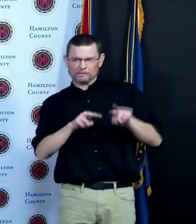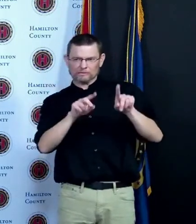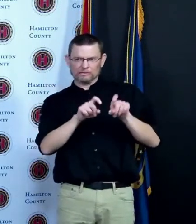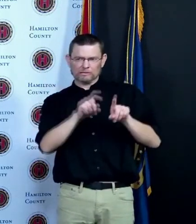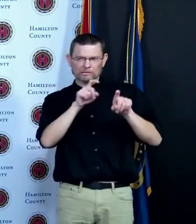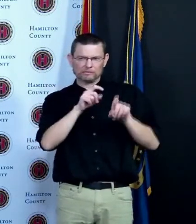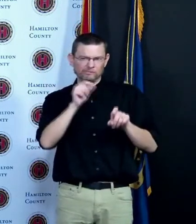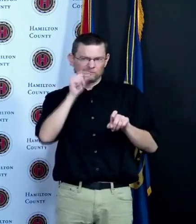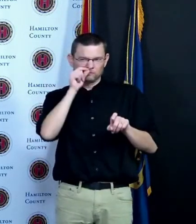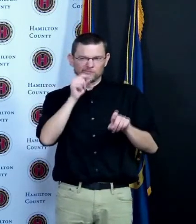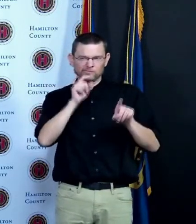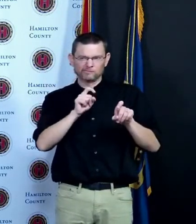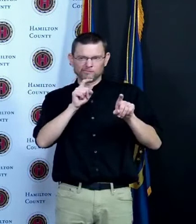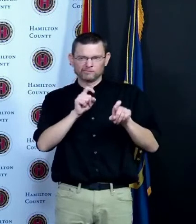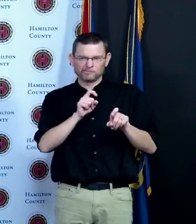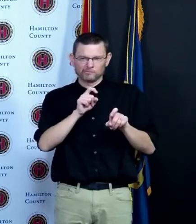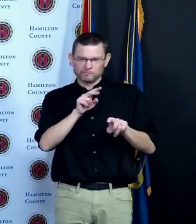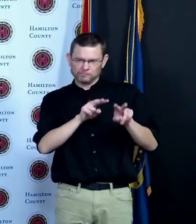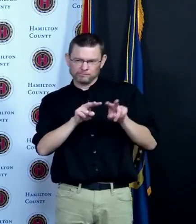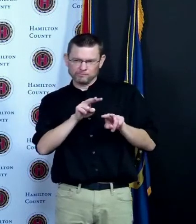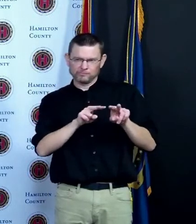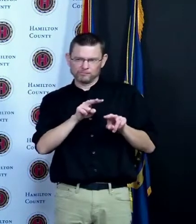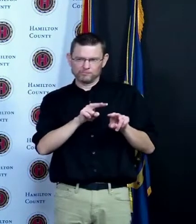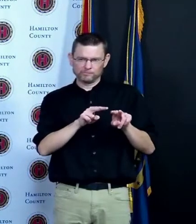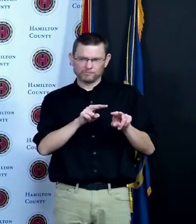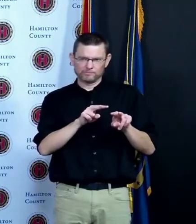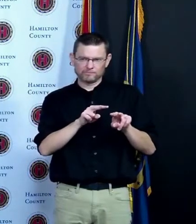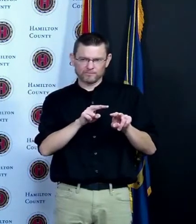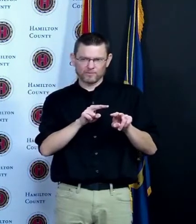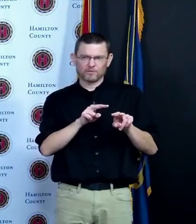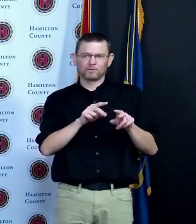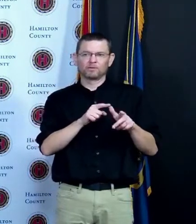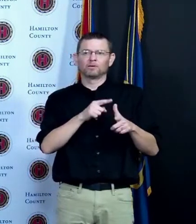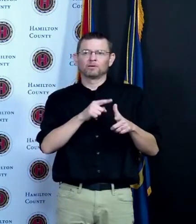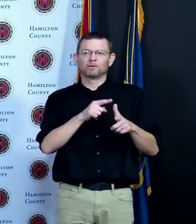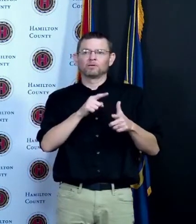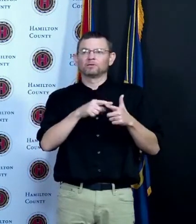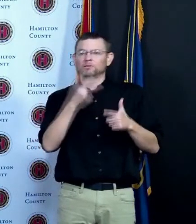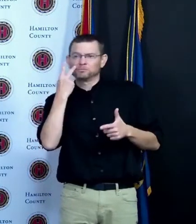I think that as the CDC gets more data we will see a world more like you describe